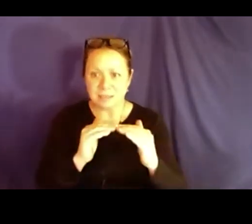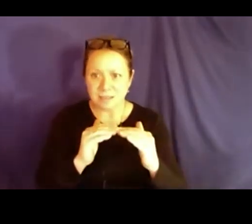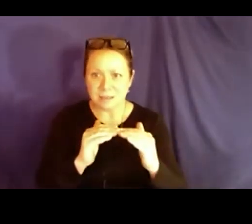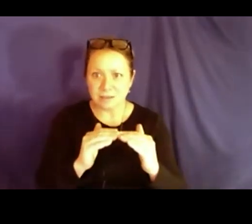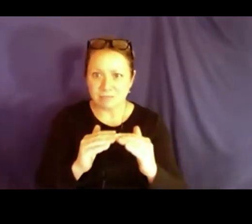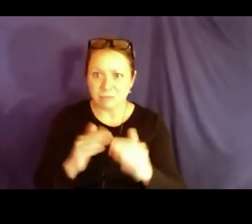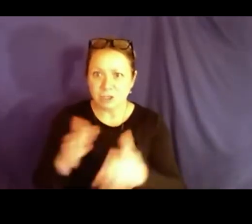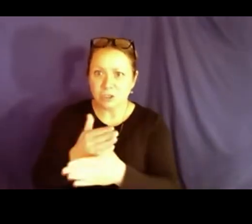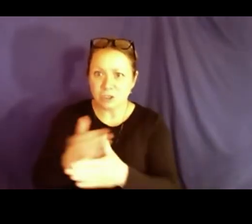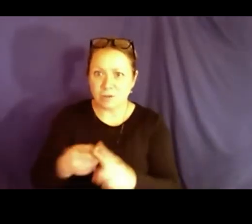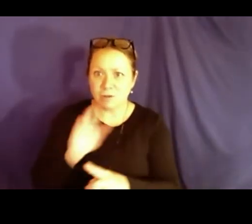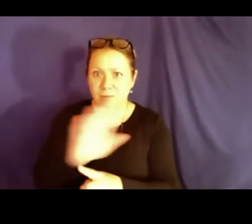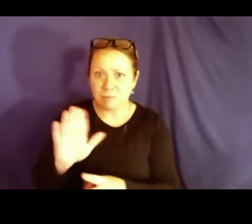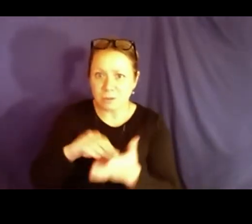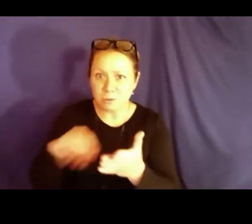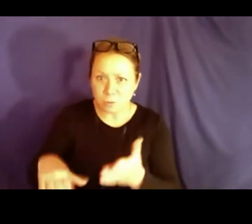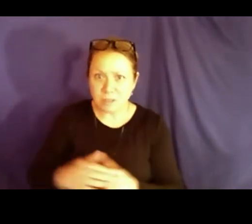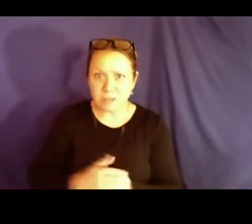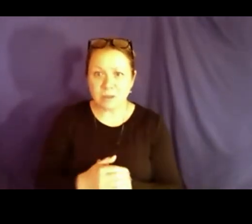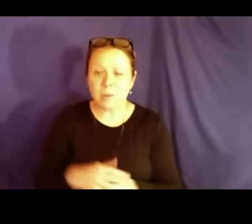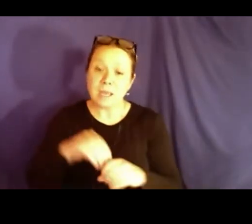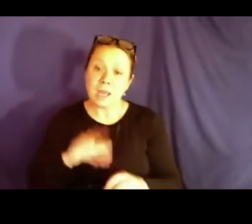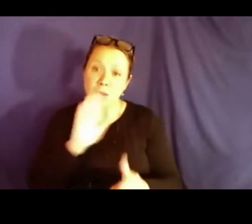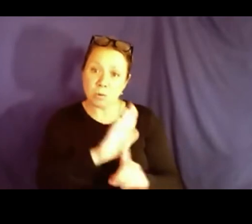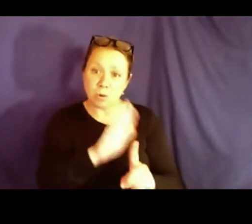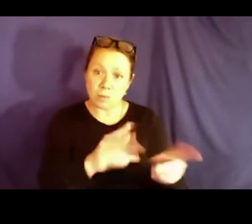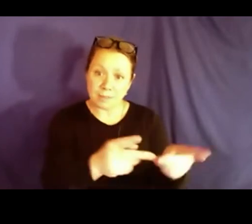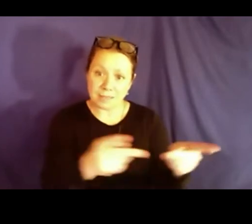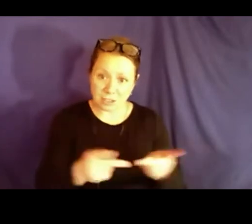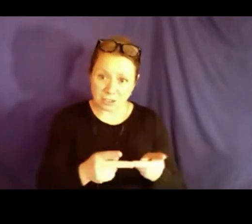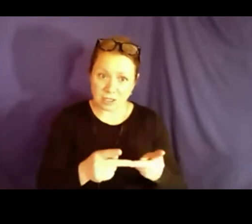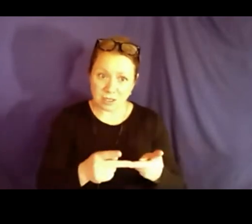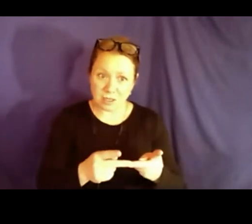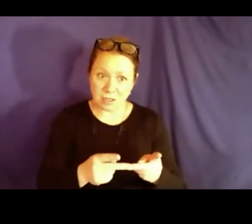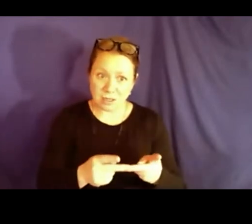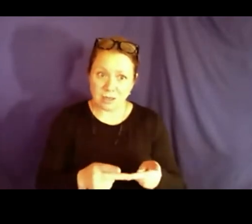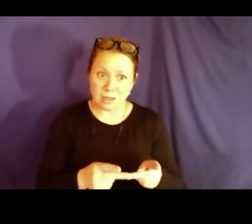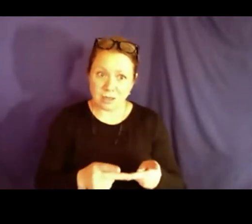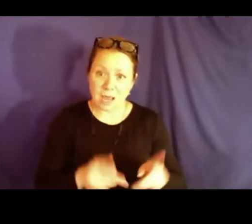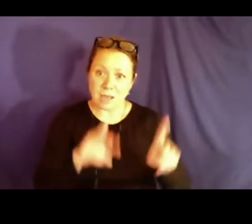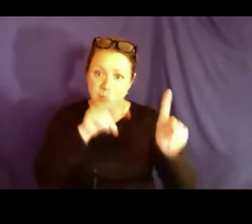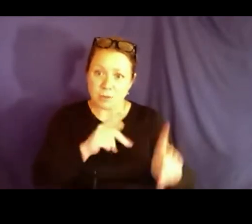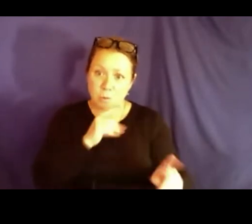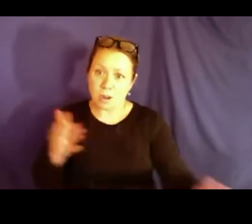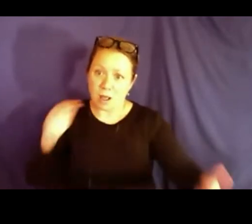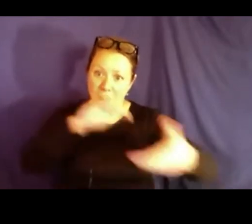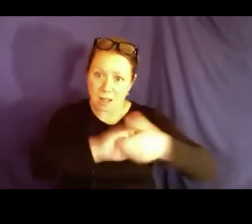of these injustice shared by the students.